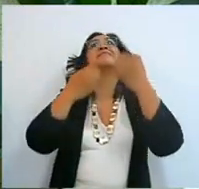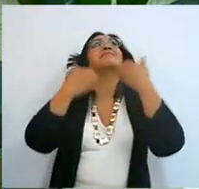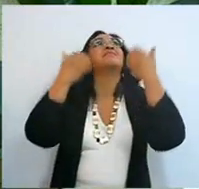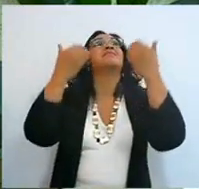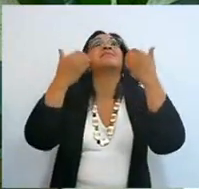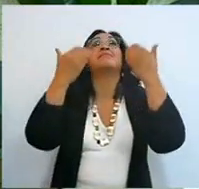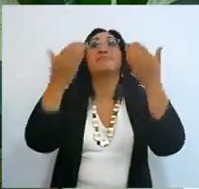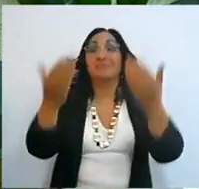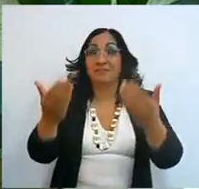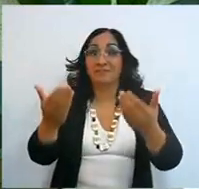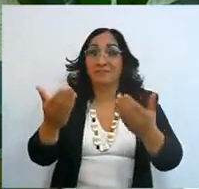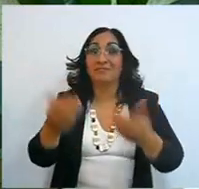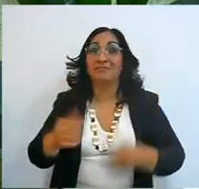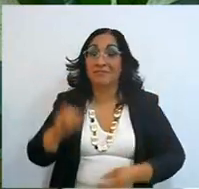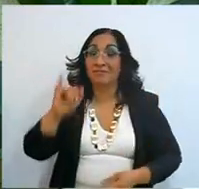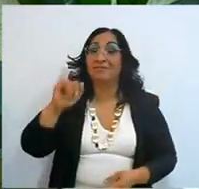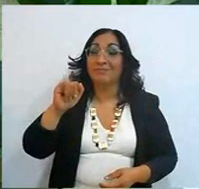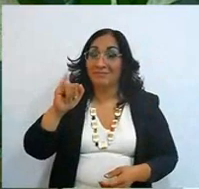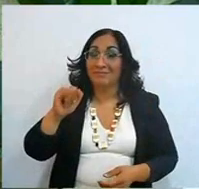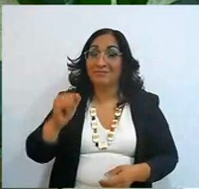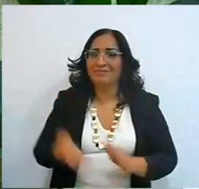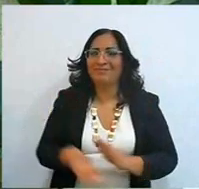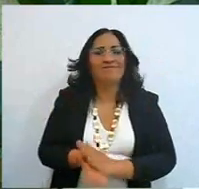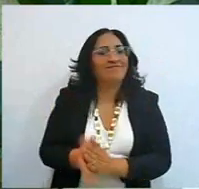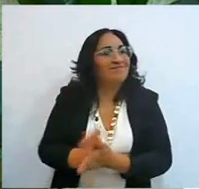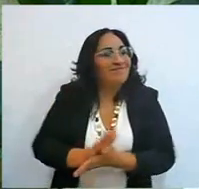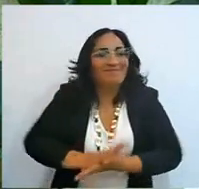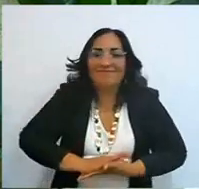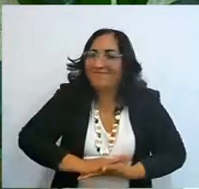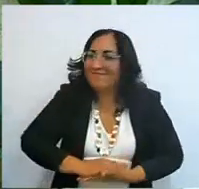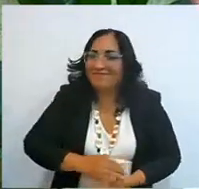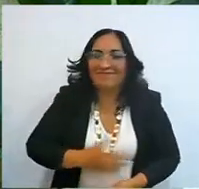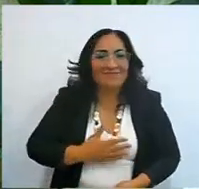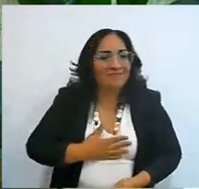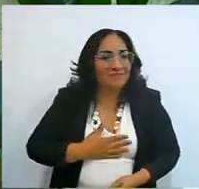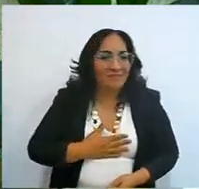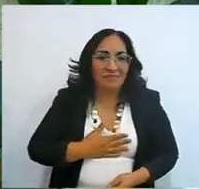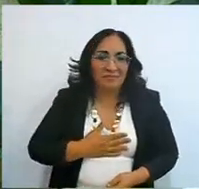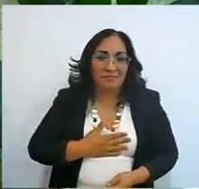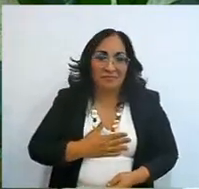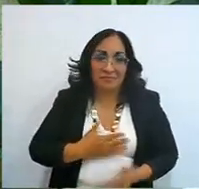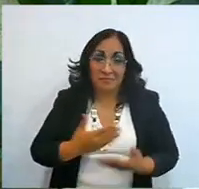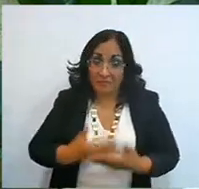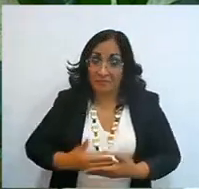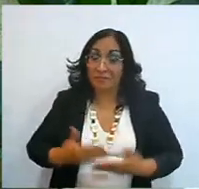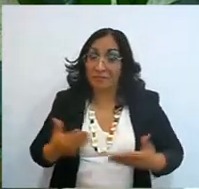And you, maybe you were in a much more difficult situation than I can imagine,